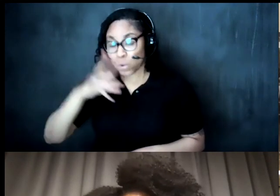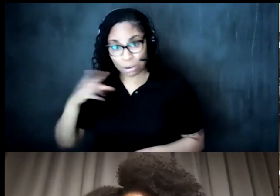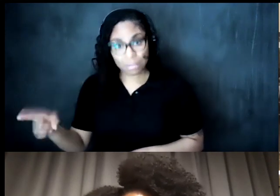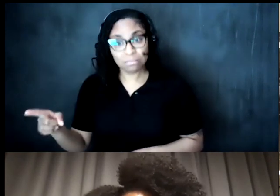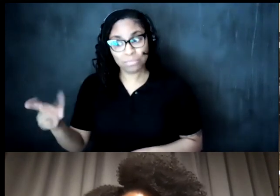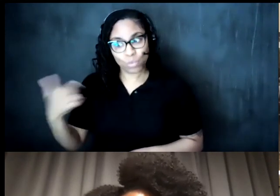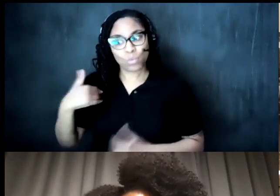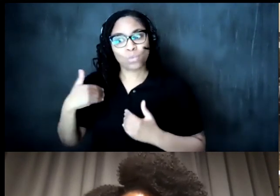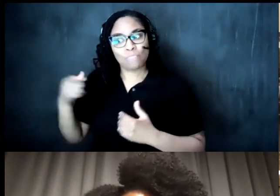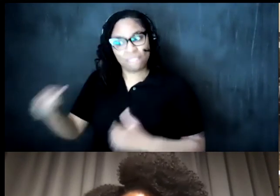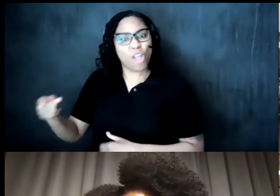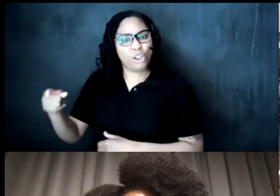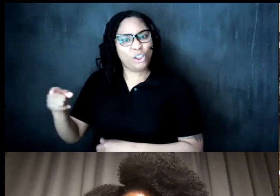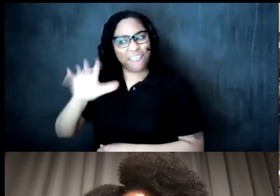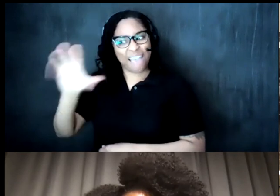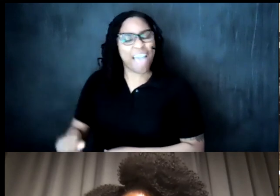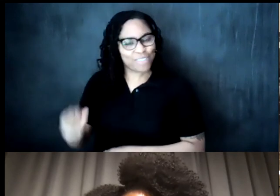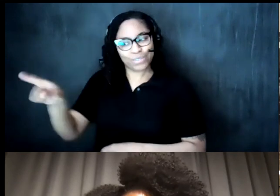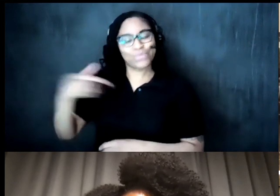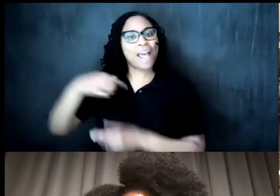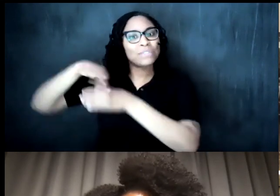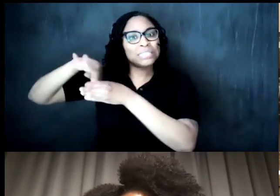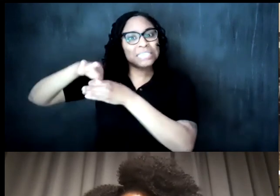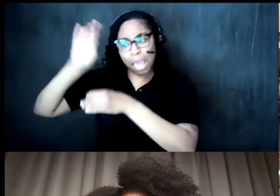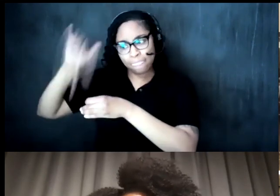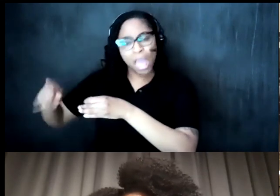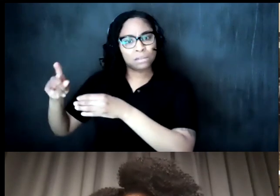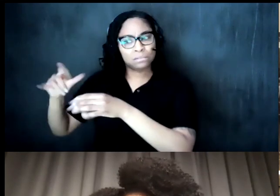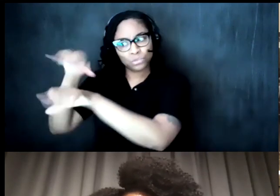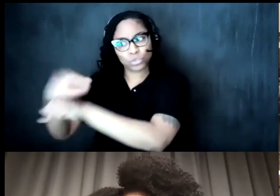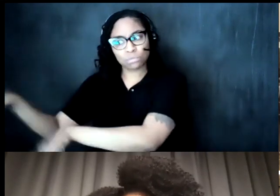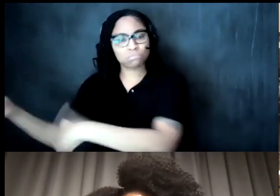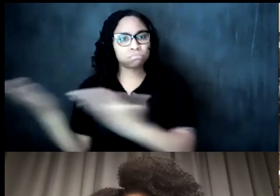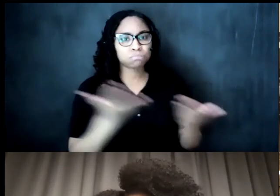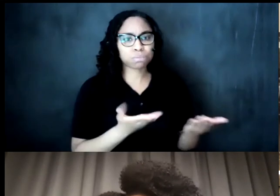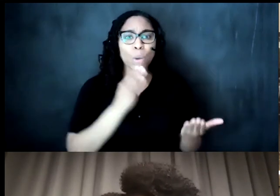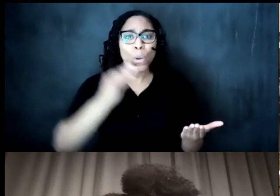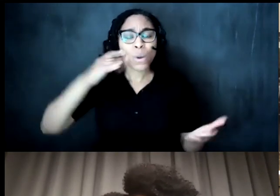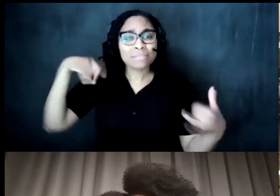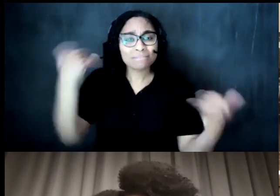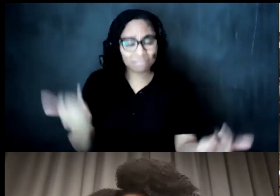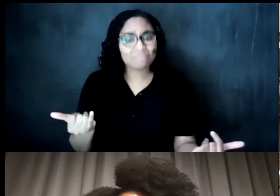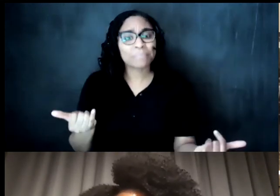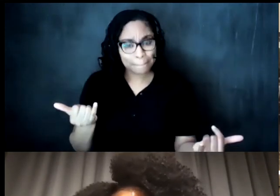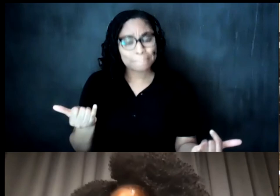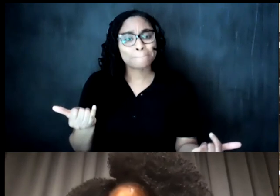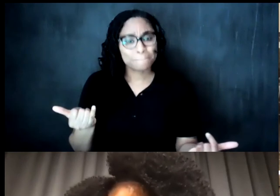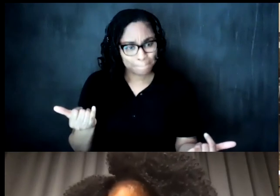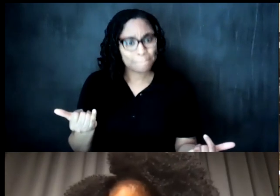and she we carried that home with us now yes and and she told me in the village where she